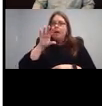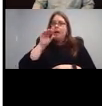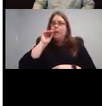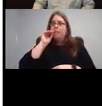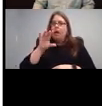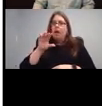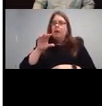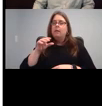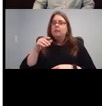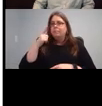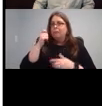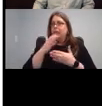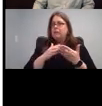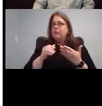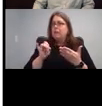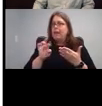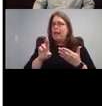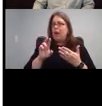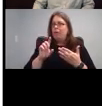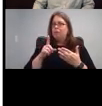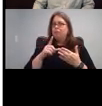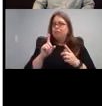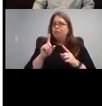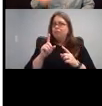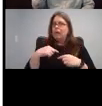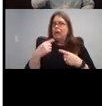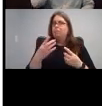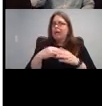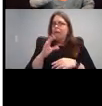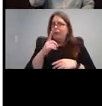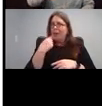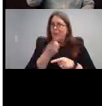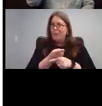Anyway, this video here just goes one by one